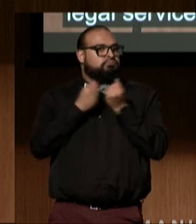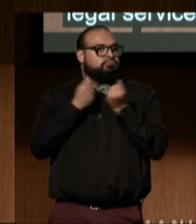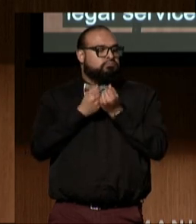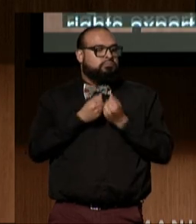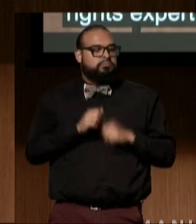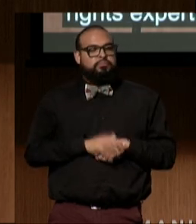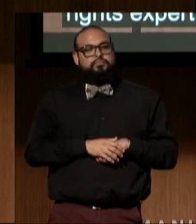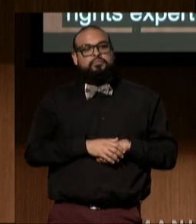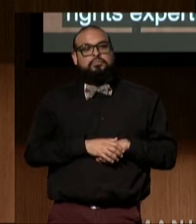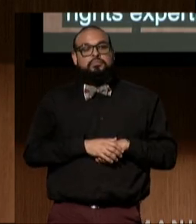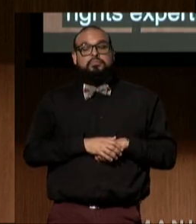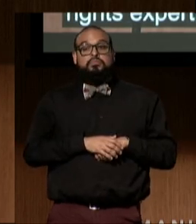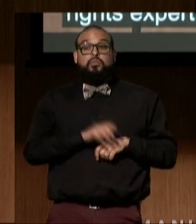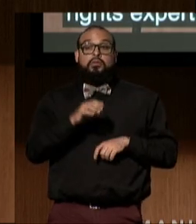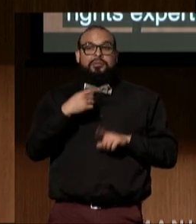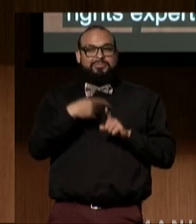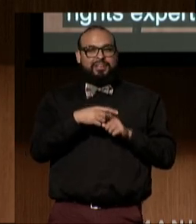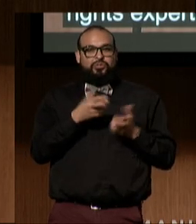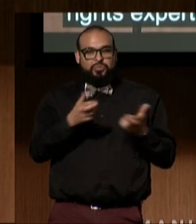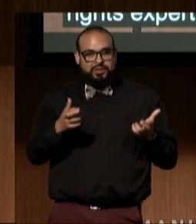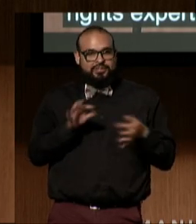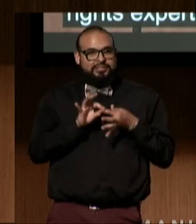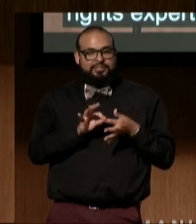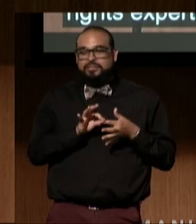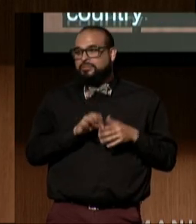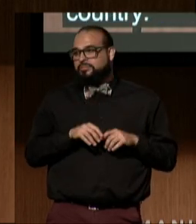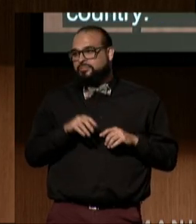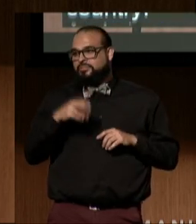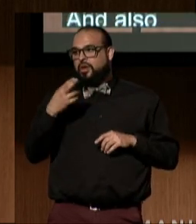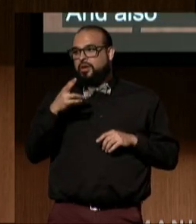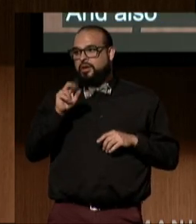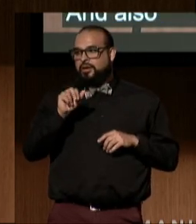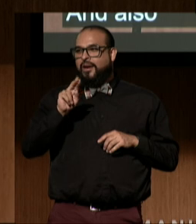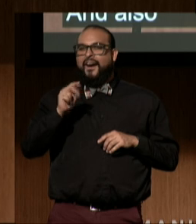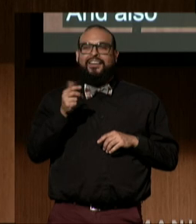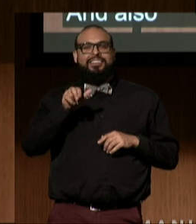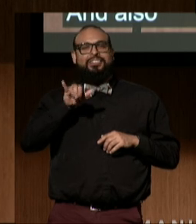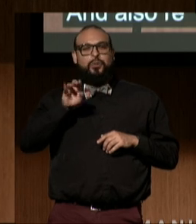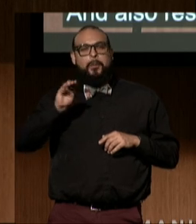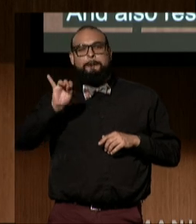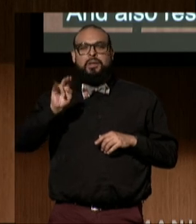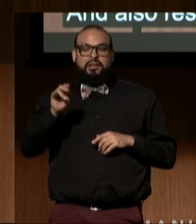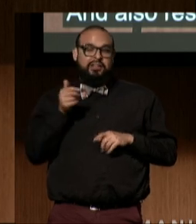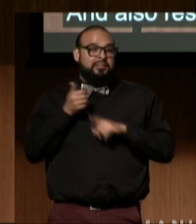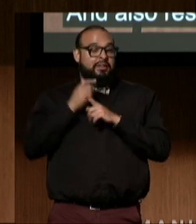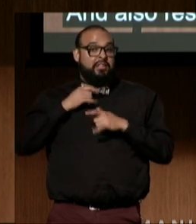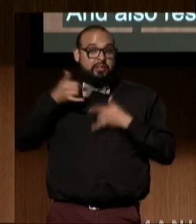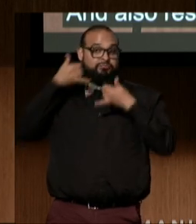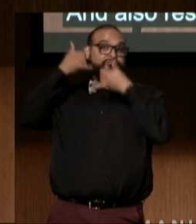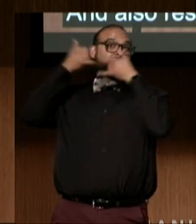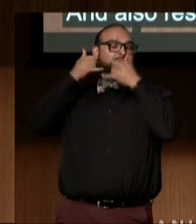and also Resource Associate Hongyu Min, who manages hundreds of phone calls and emails from DREDF constituents.